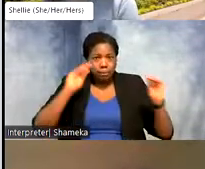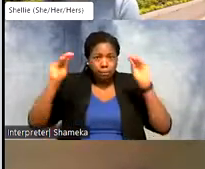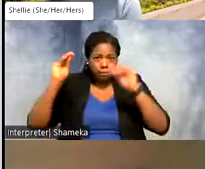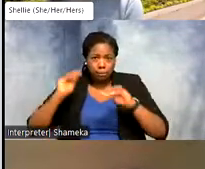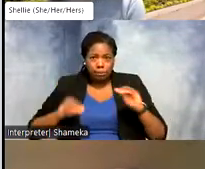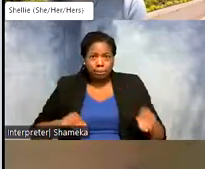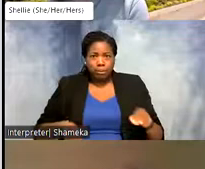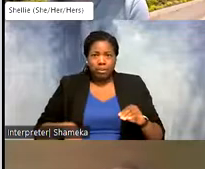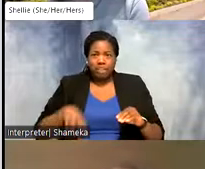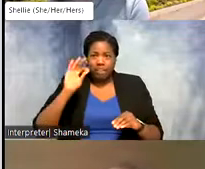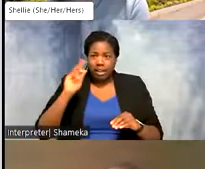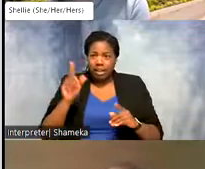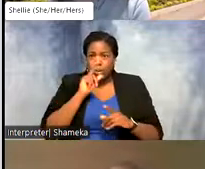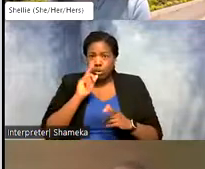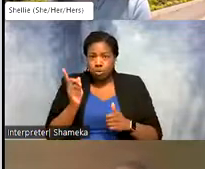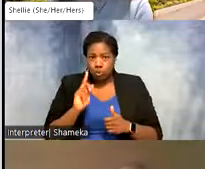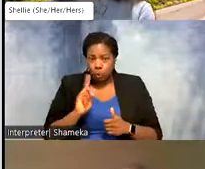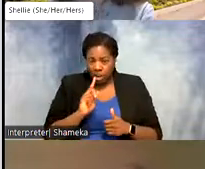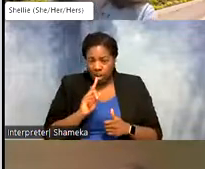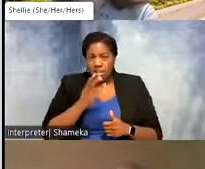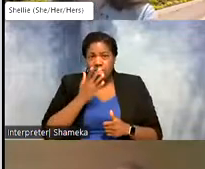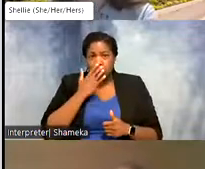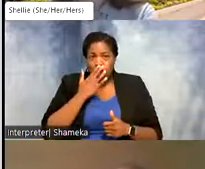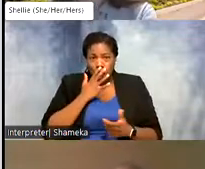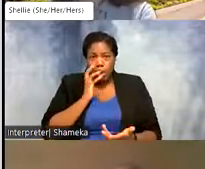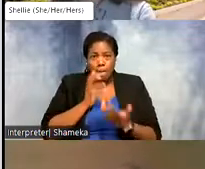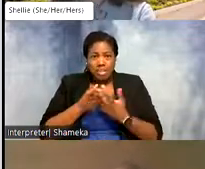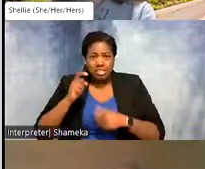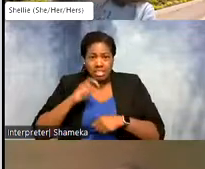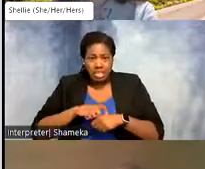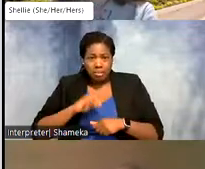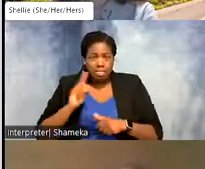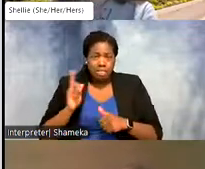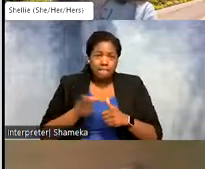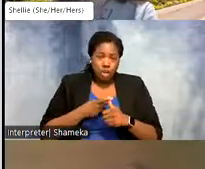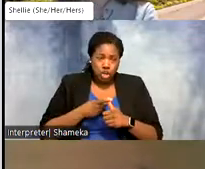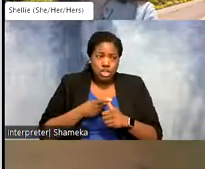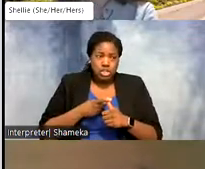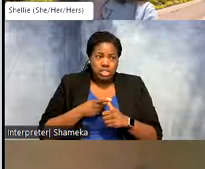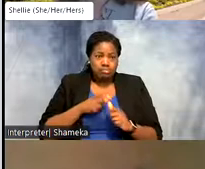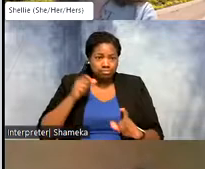These are colored by time, so I think the the first detections are in purple and then they get greener